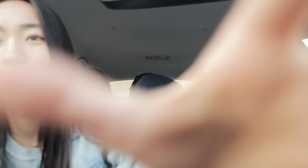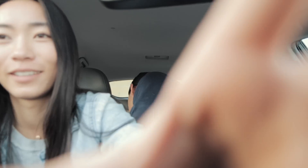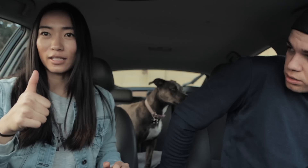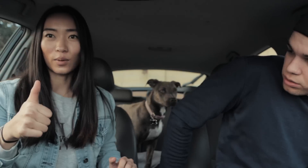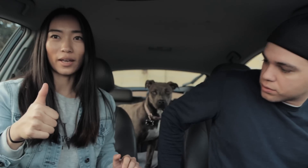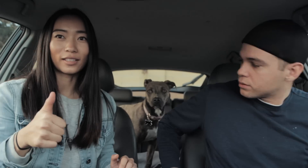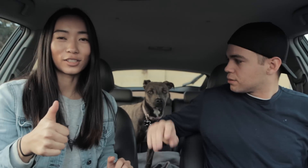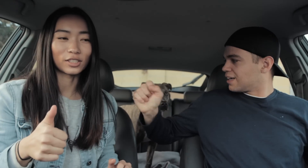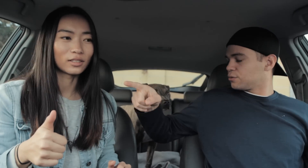E: it's quiet so